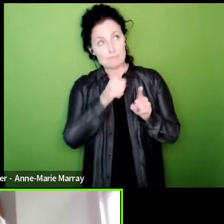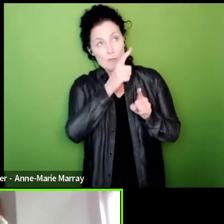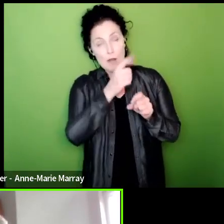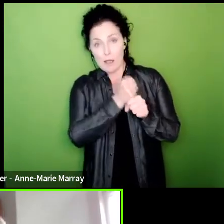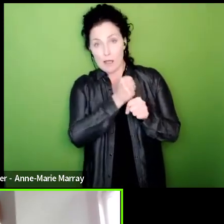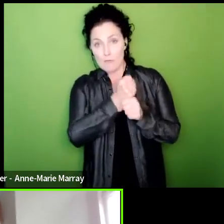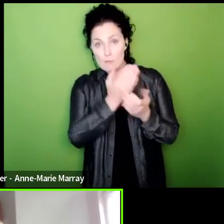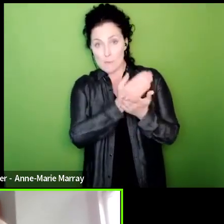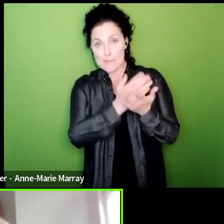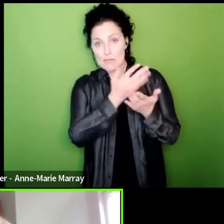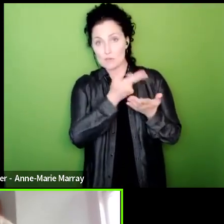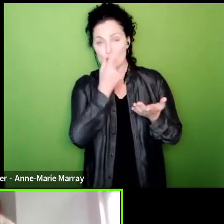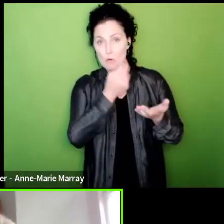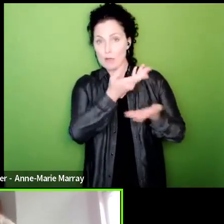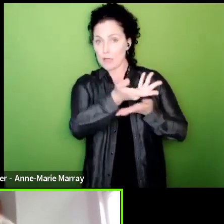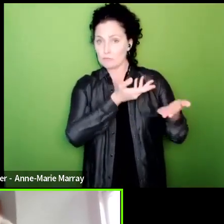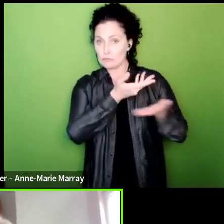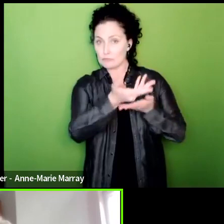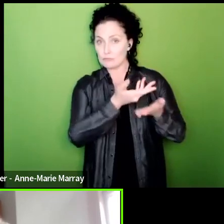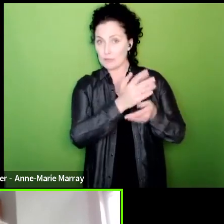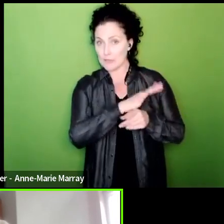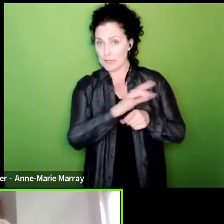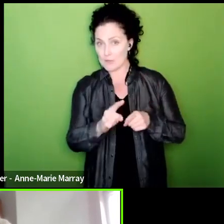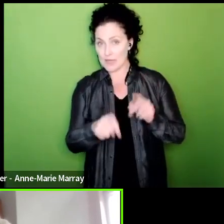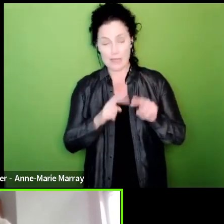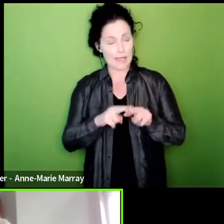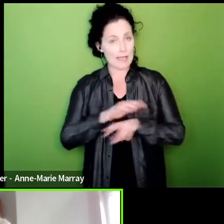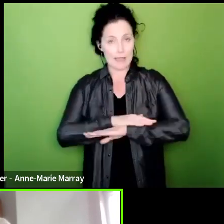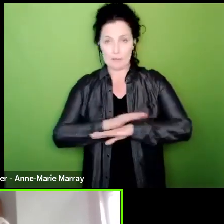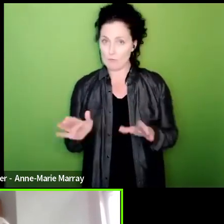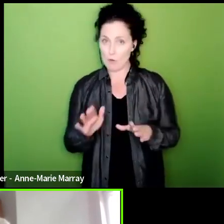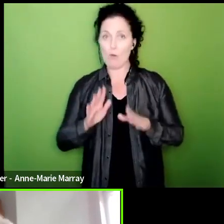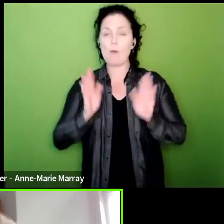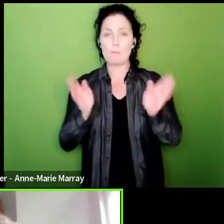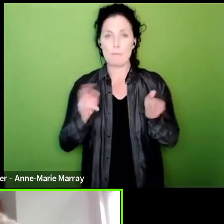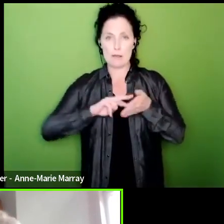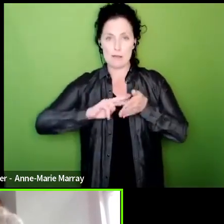that the action we deliver can win so if you're on this call if you know anyone who's not in the